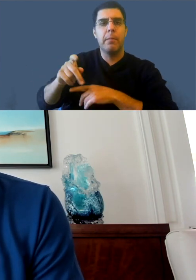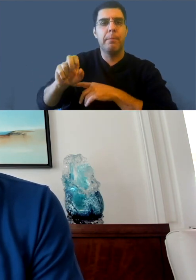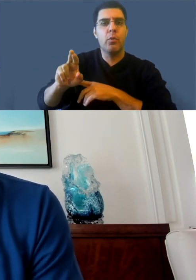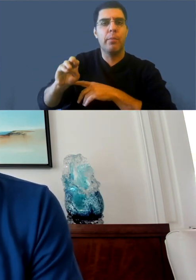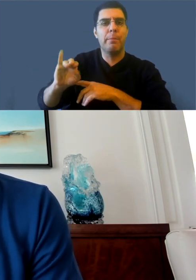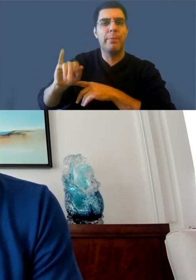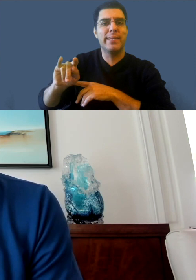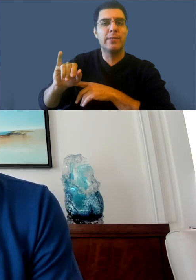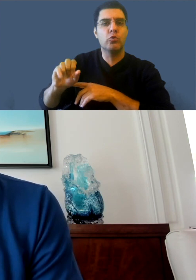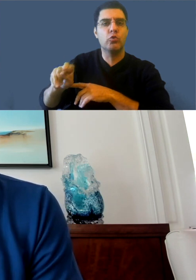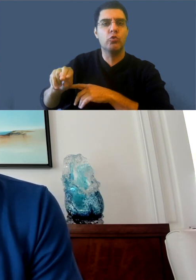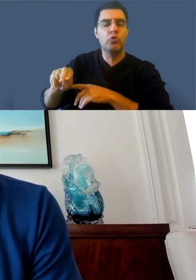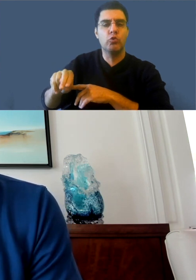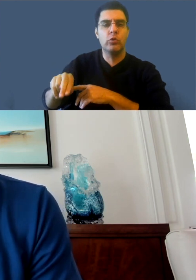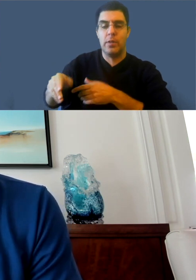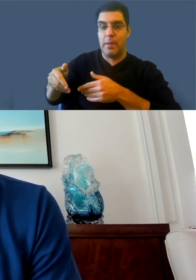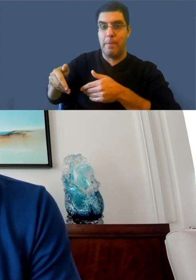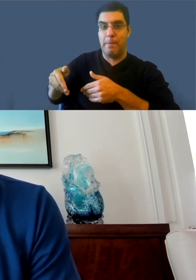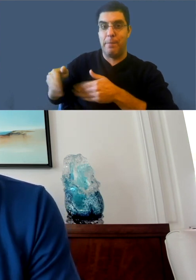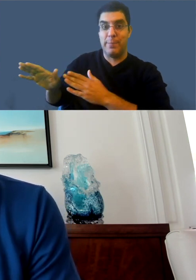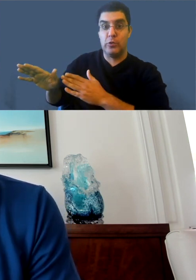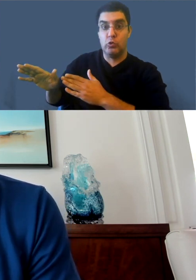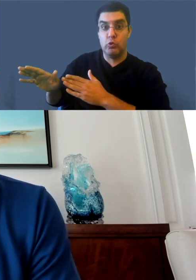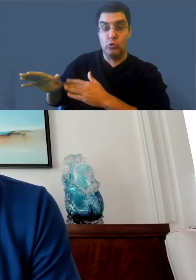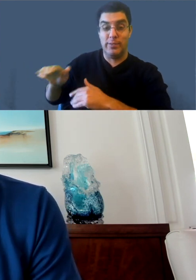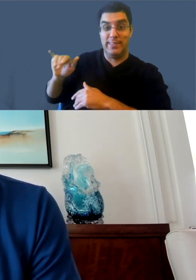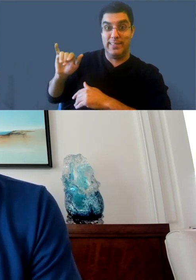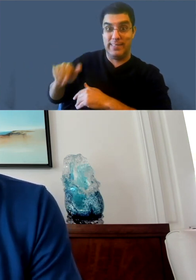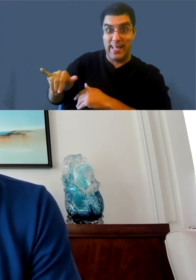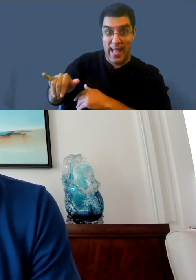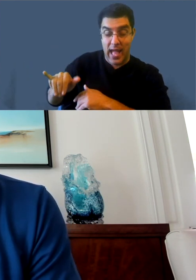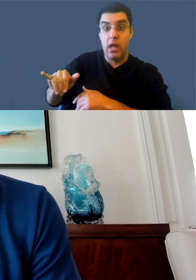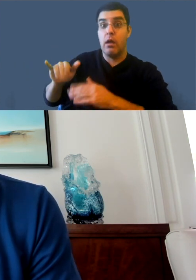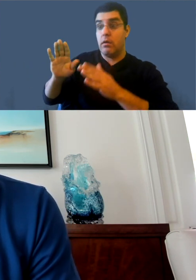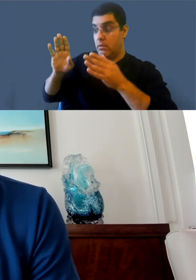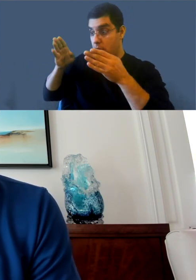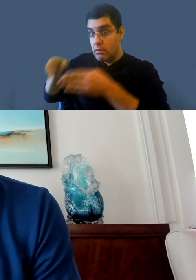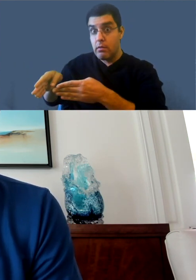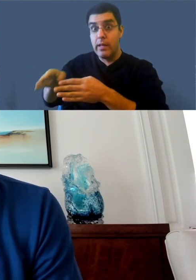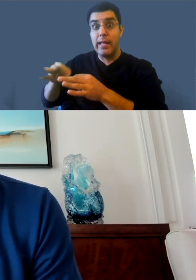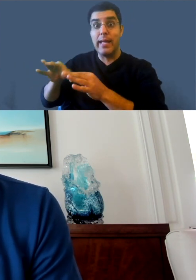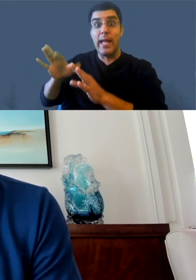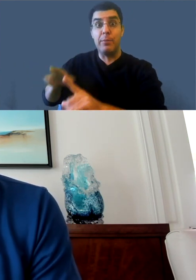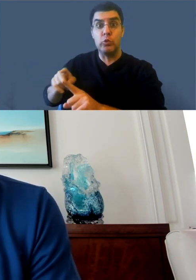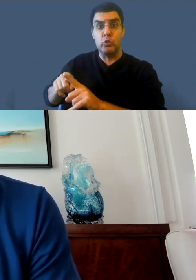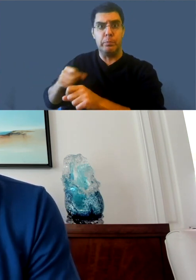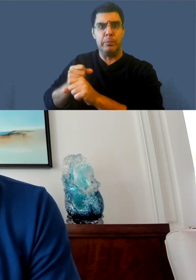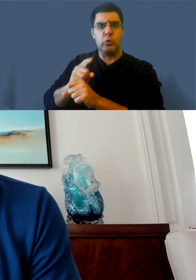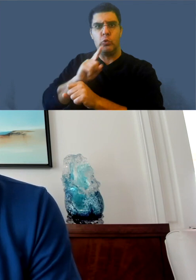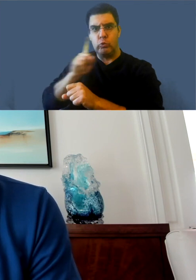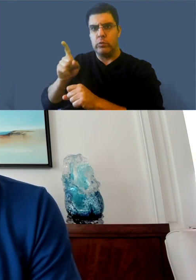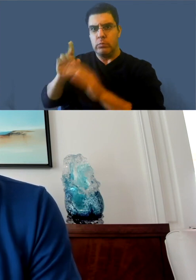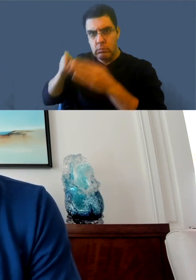to basically include more people from the community, but in a trusted and controlled way because at the end of the day,